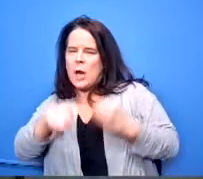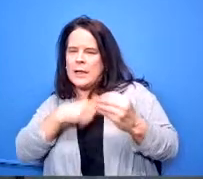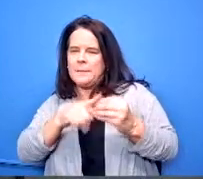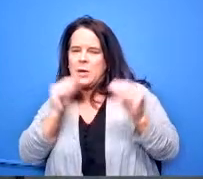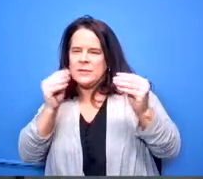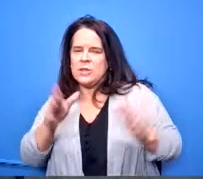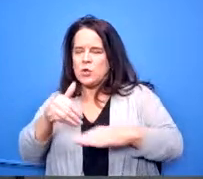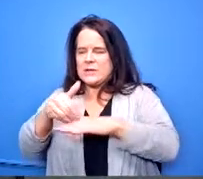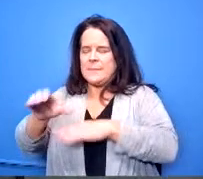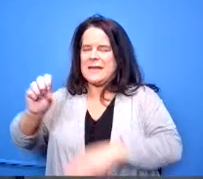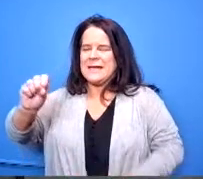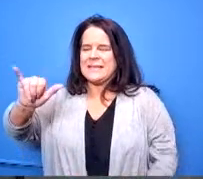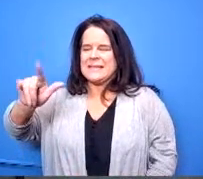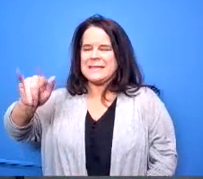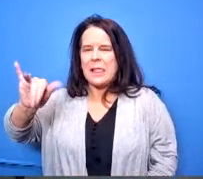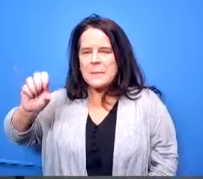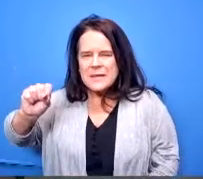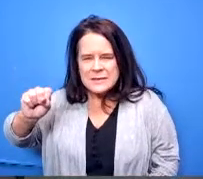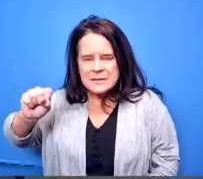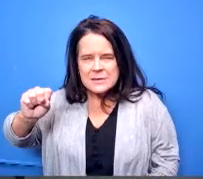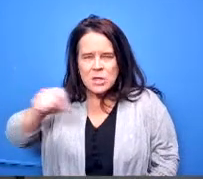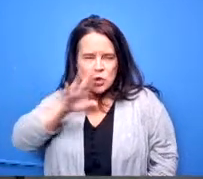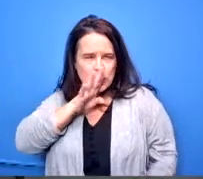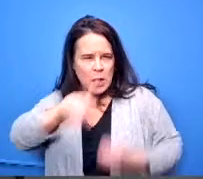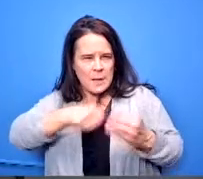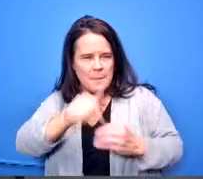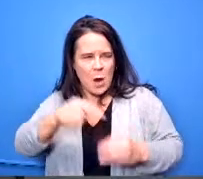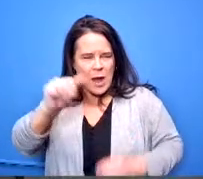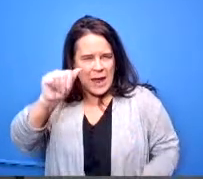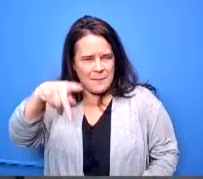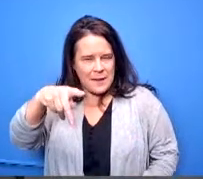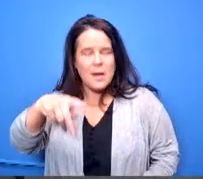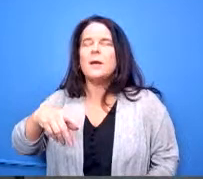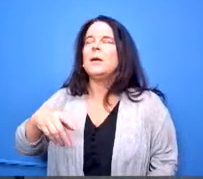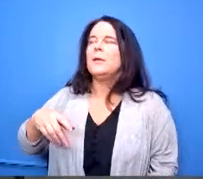were you talking about ap courses what were you talking about i was talking about advanced